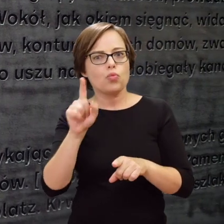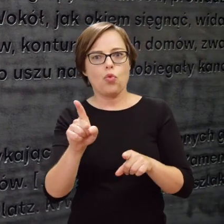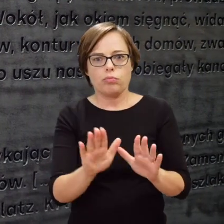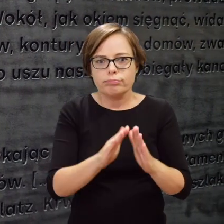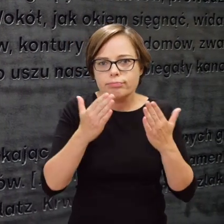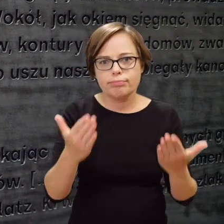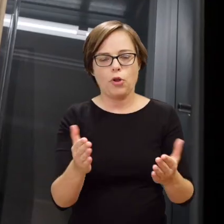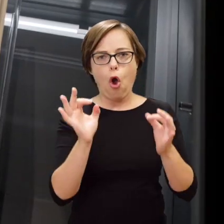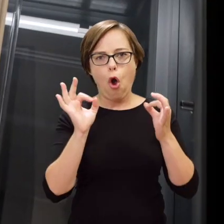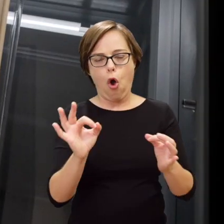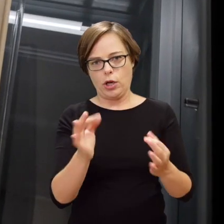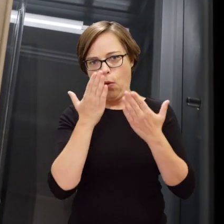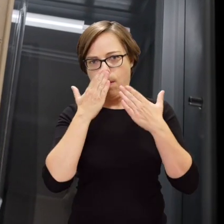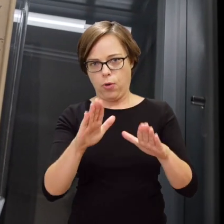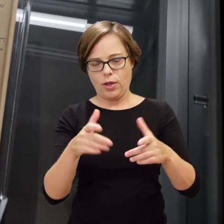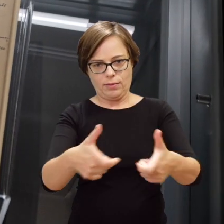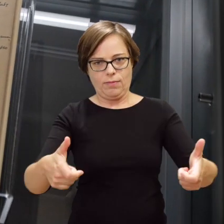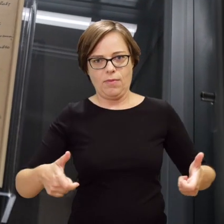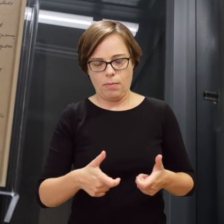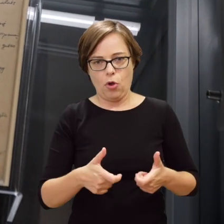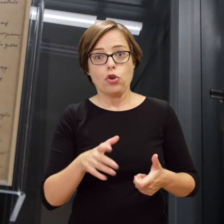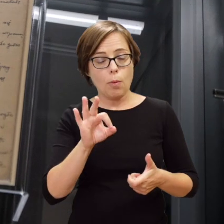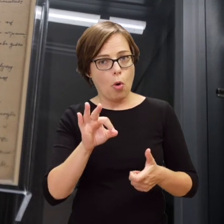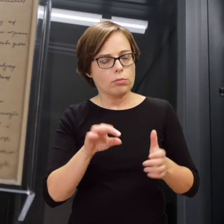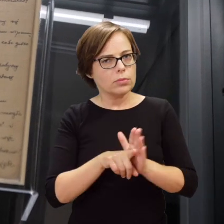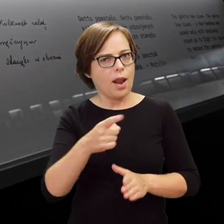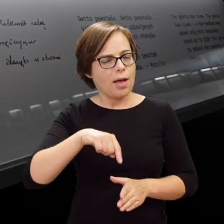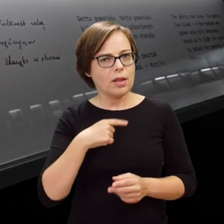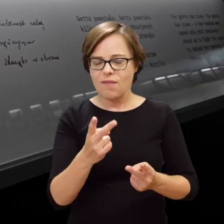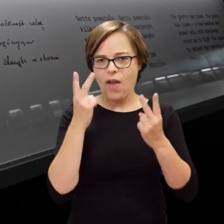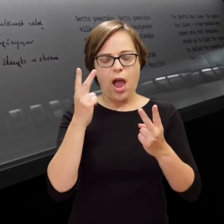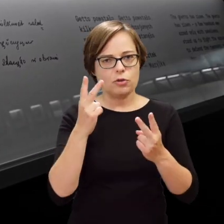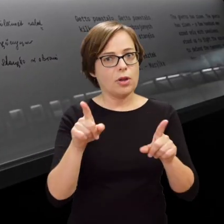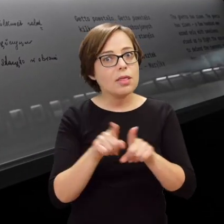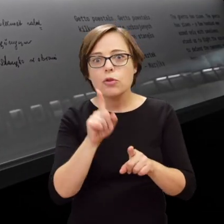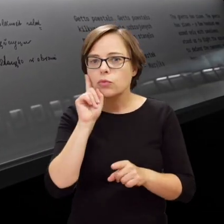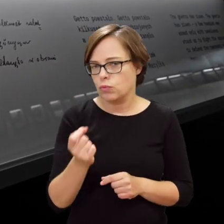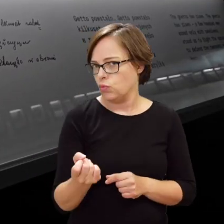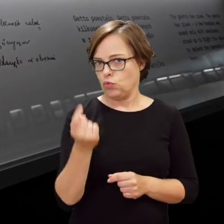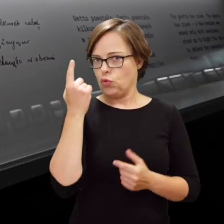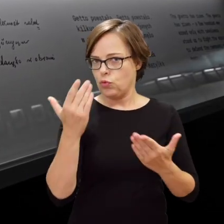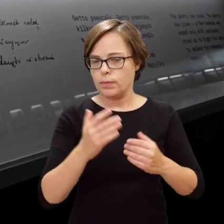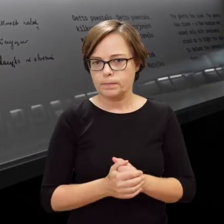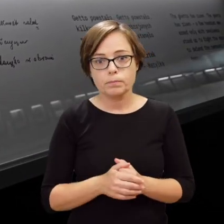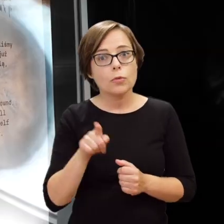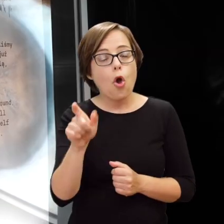They are also presented in display cabinets as original artefacts, just because they are so important to us, and so unique.